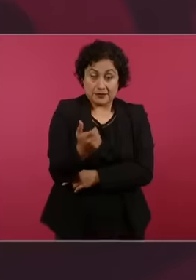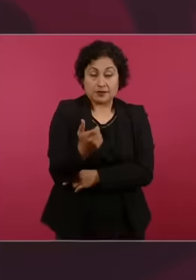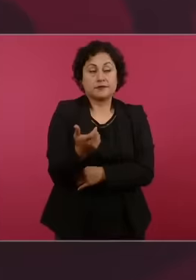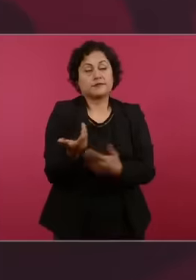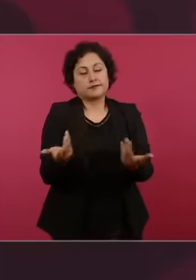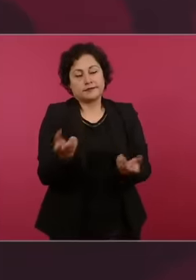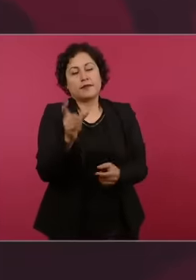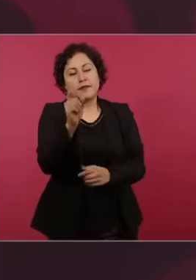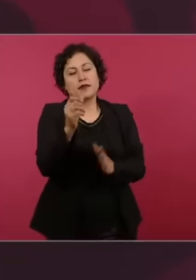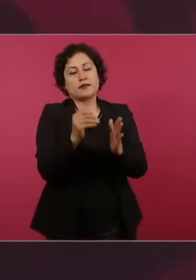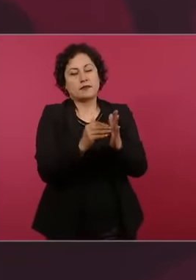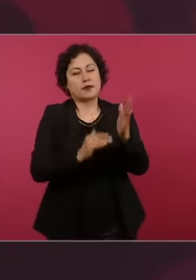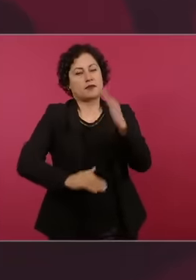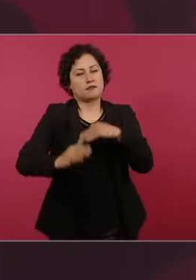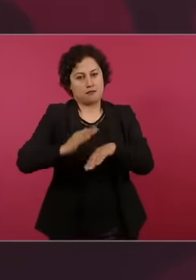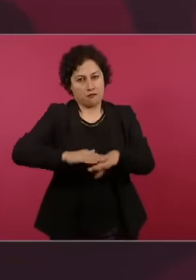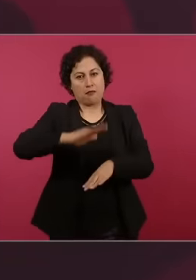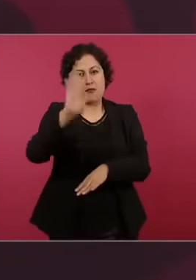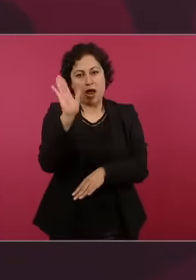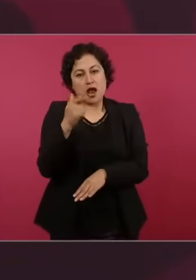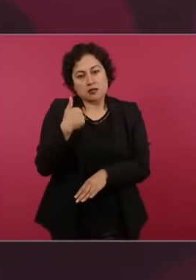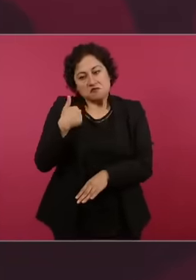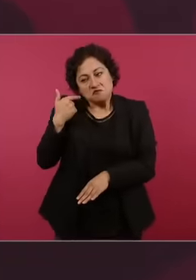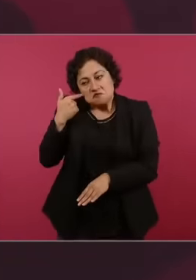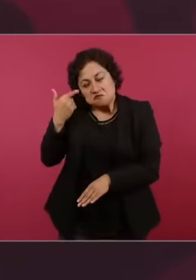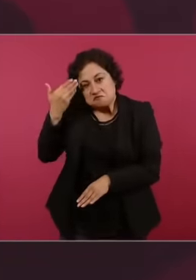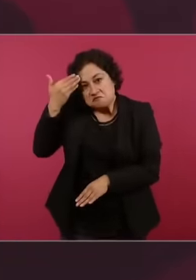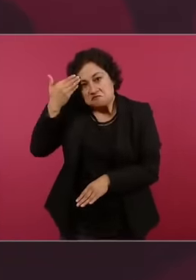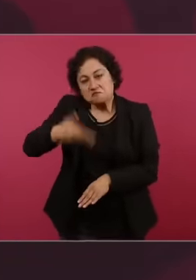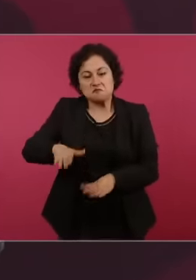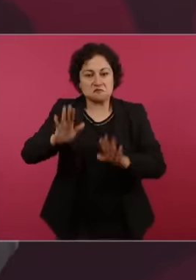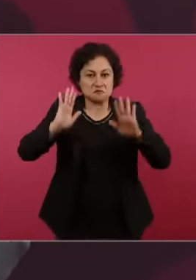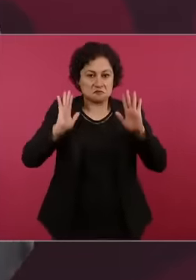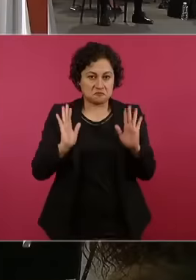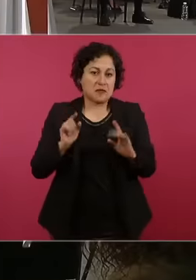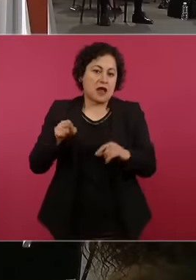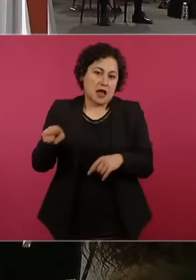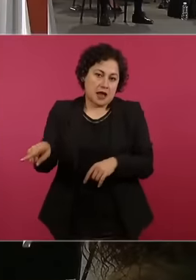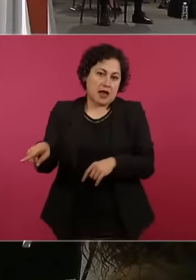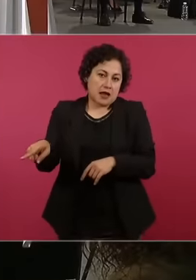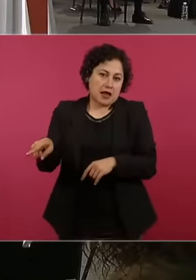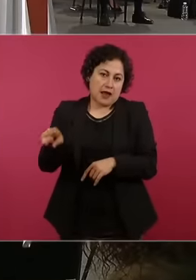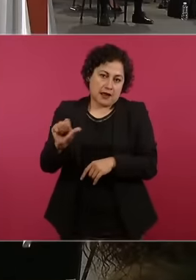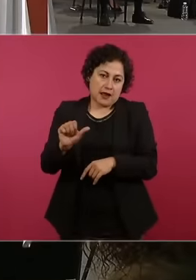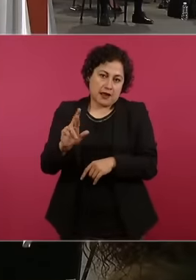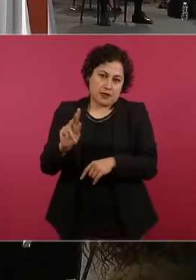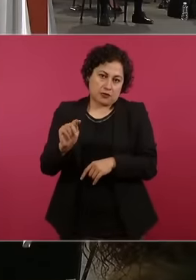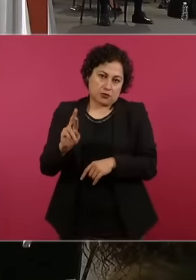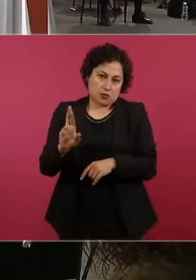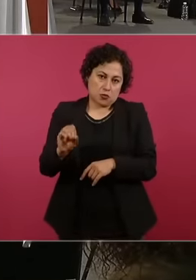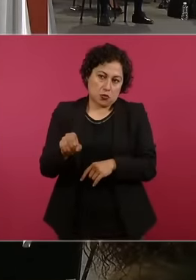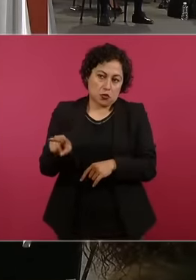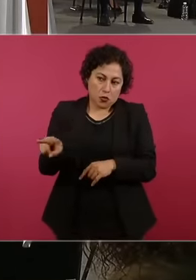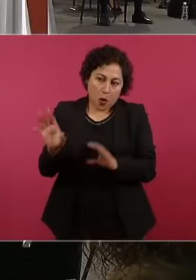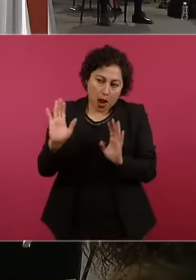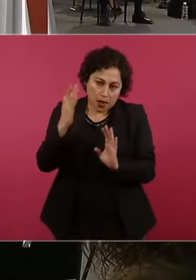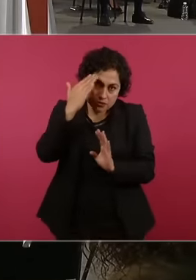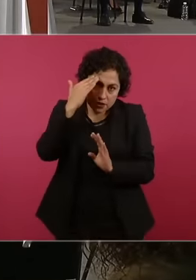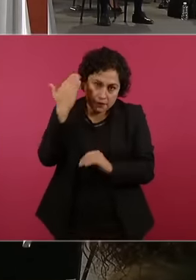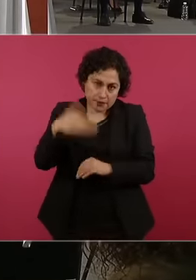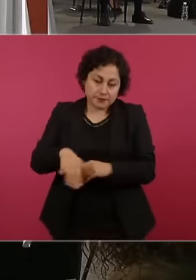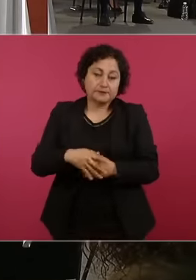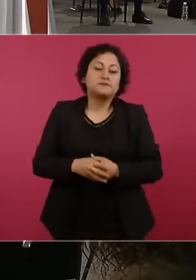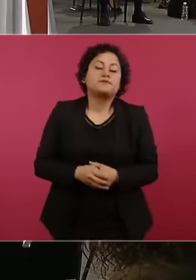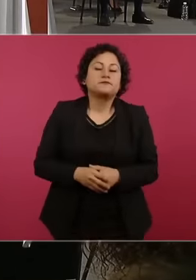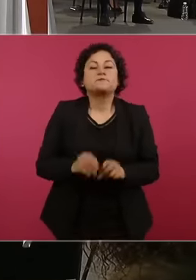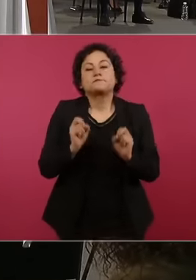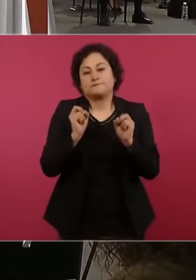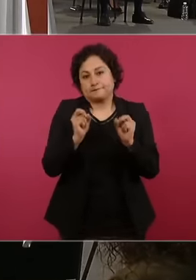million that is what I know and here Arturo knows him well so we found out that